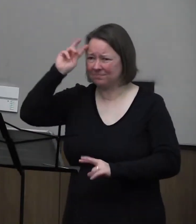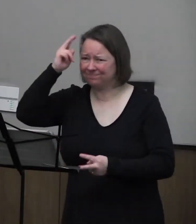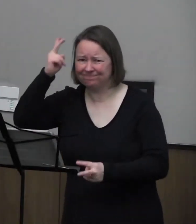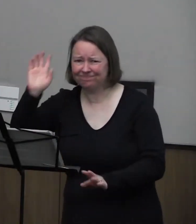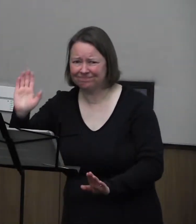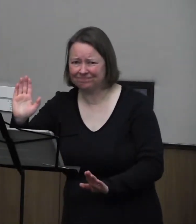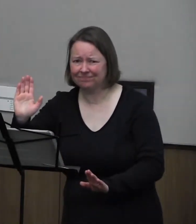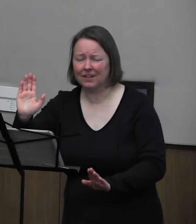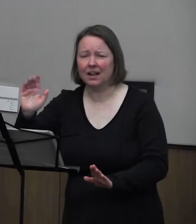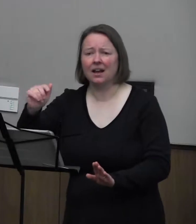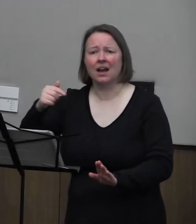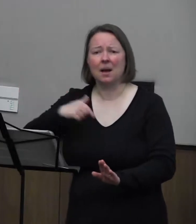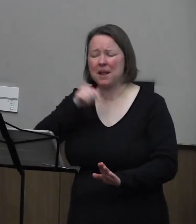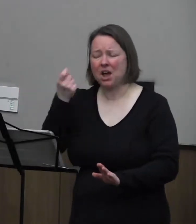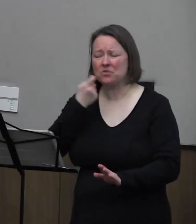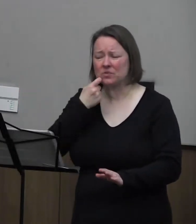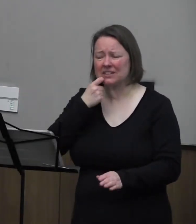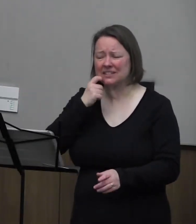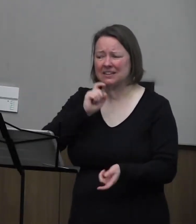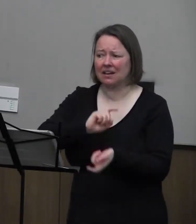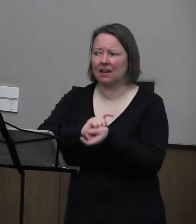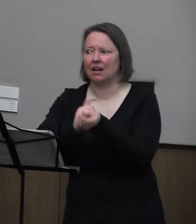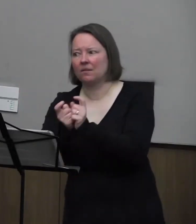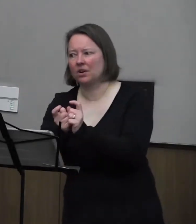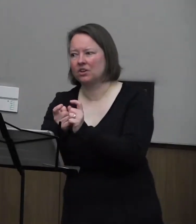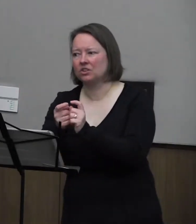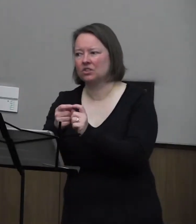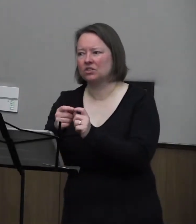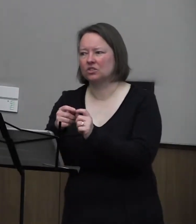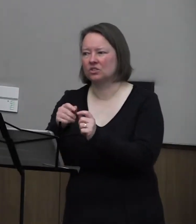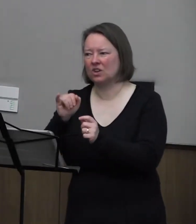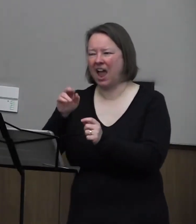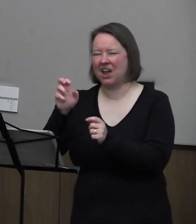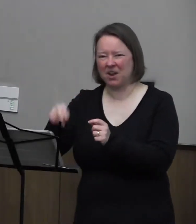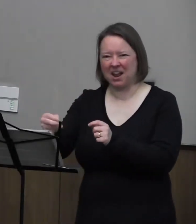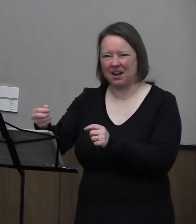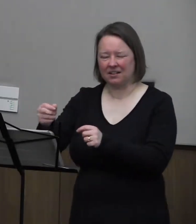I am not a recent convert to Ayn Rand's objectivism,